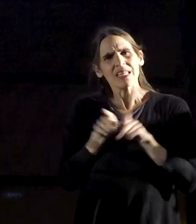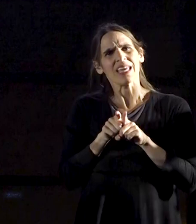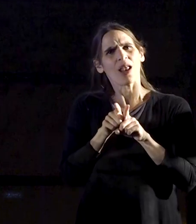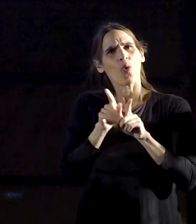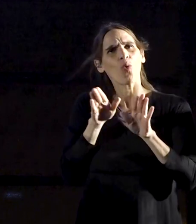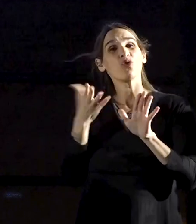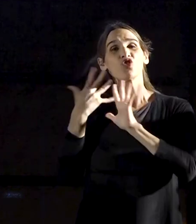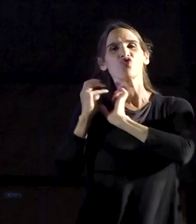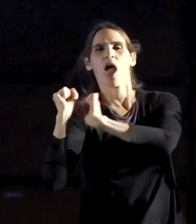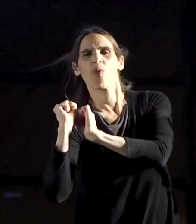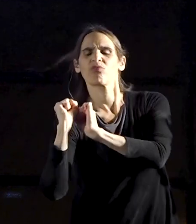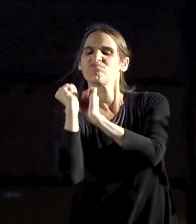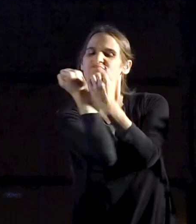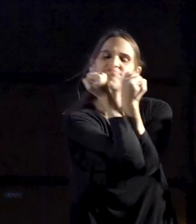from slavery to freedom.